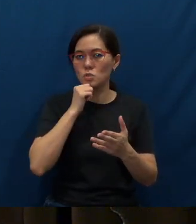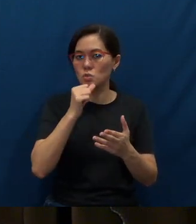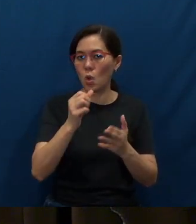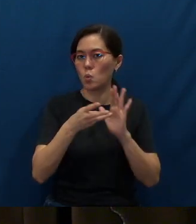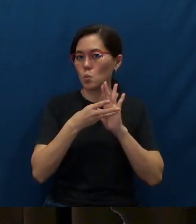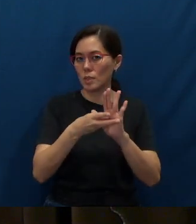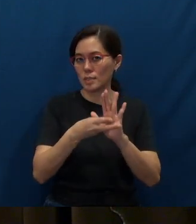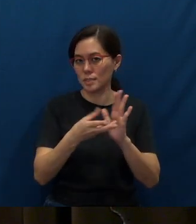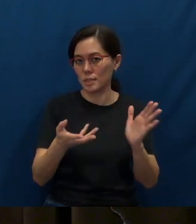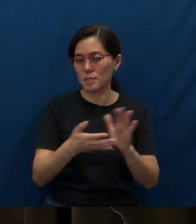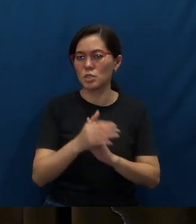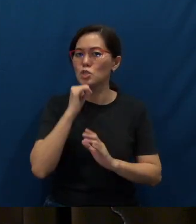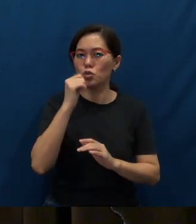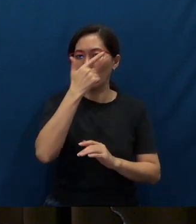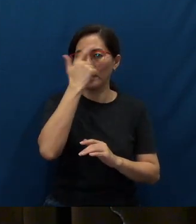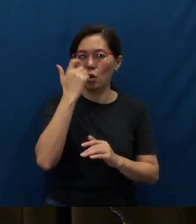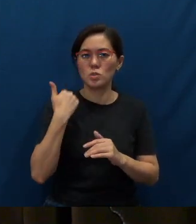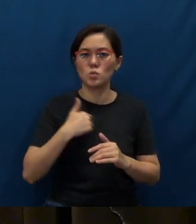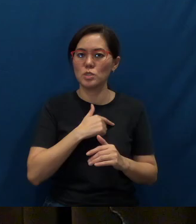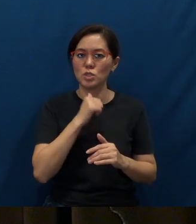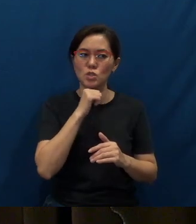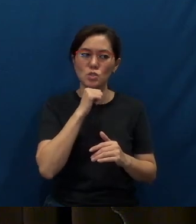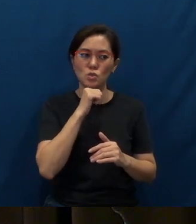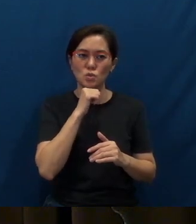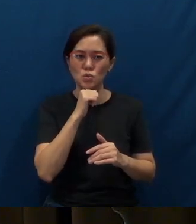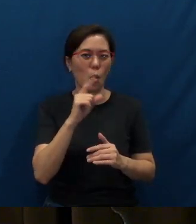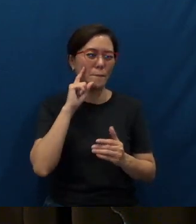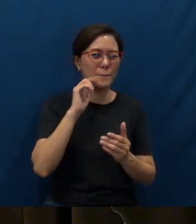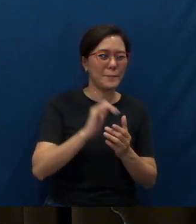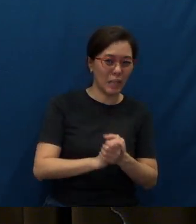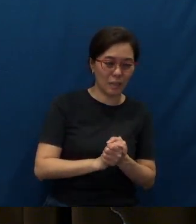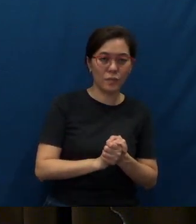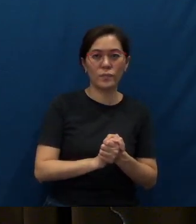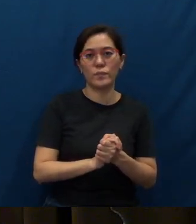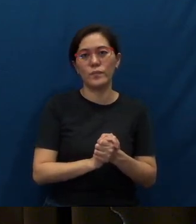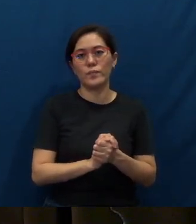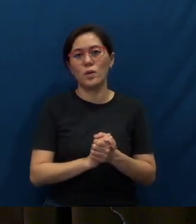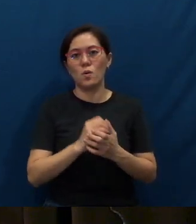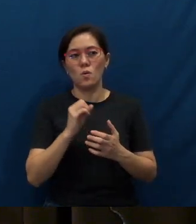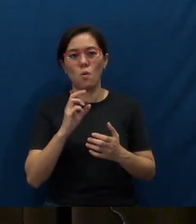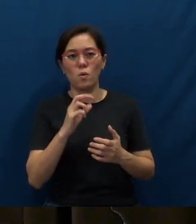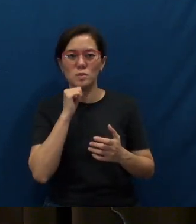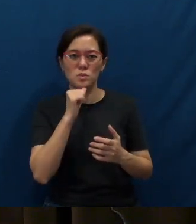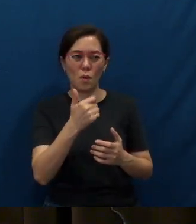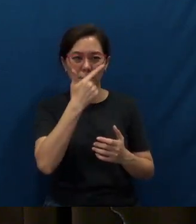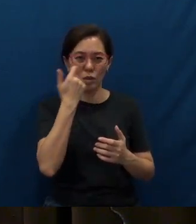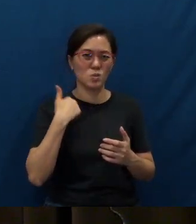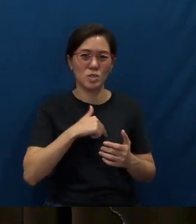is not because we don't believe in it; Also not because we don't know how to